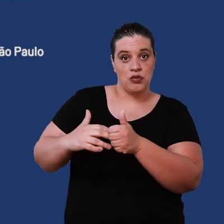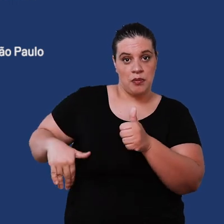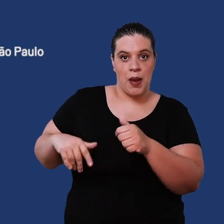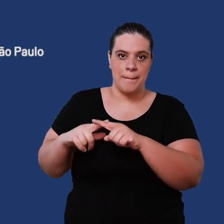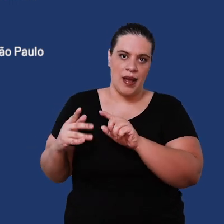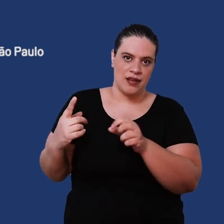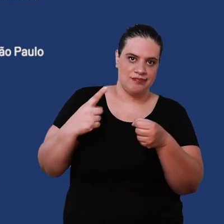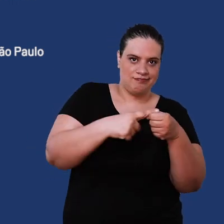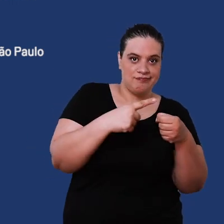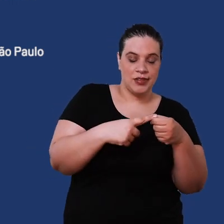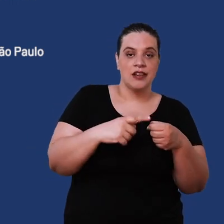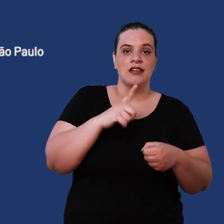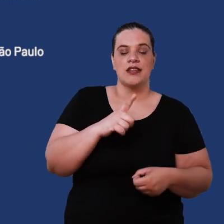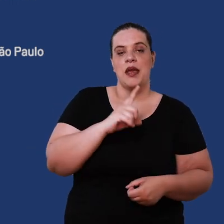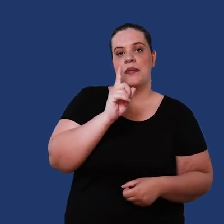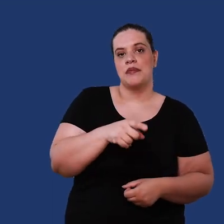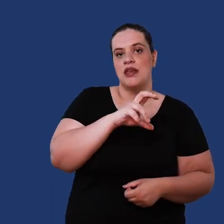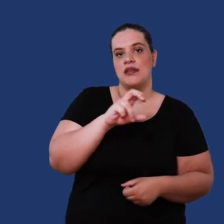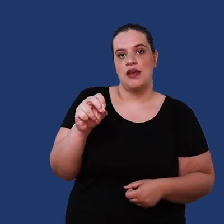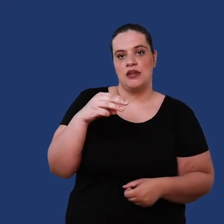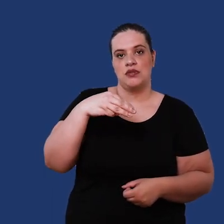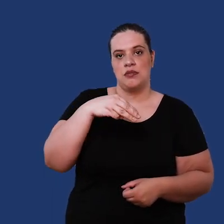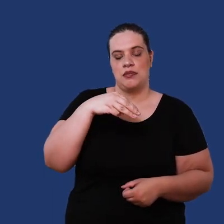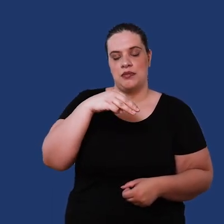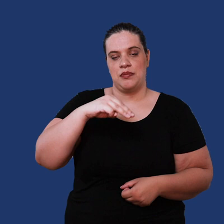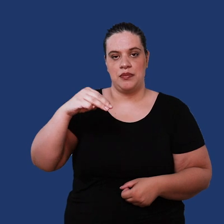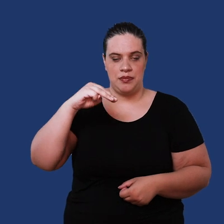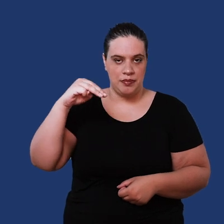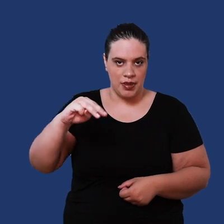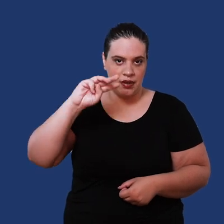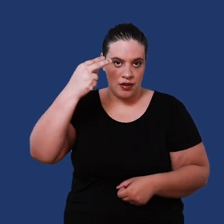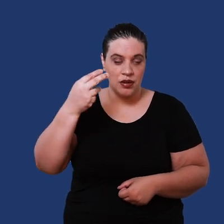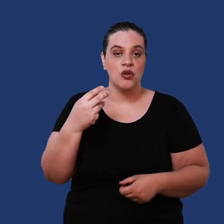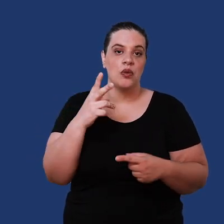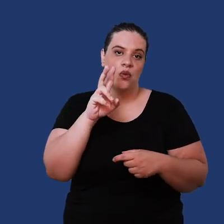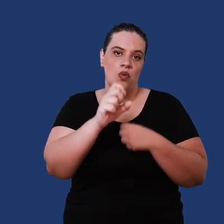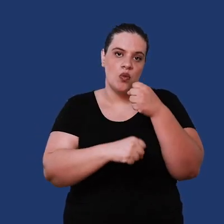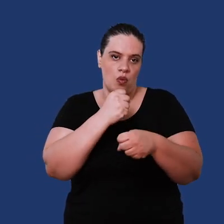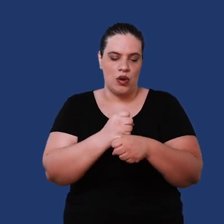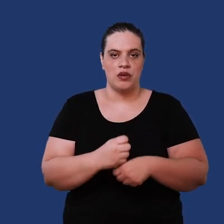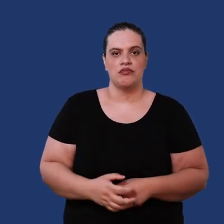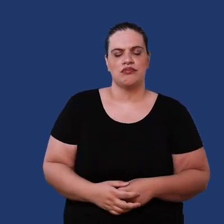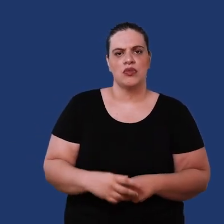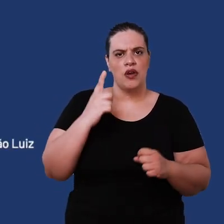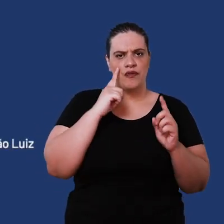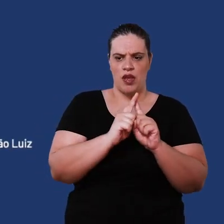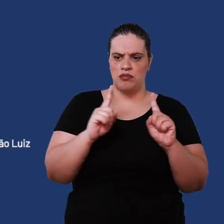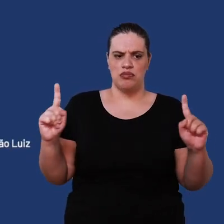continent it rains an average of 1,500 mm per year and when we look at the way the rain starts distributed throughout the year